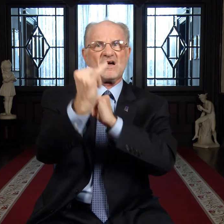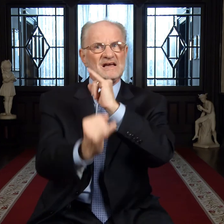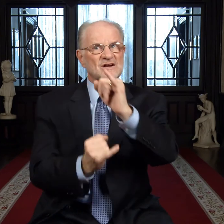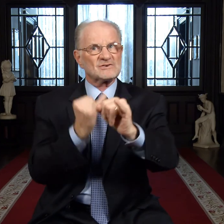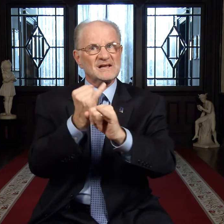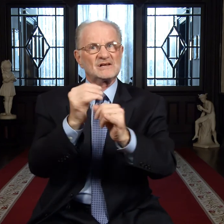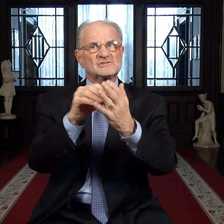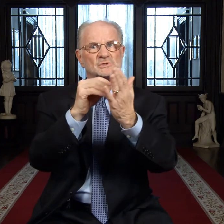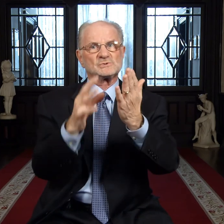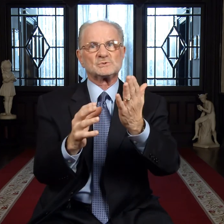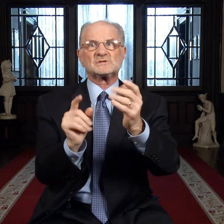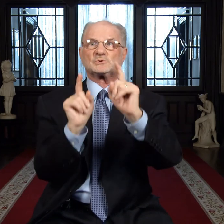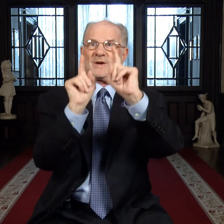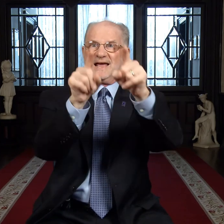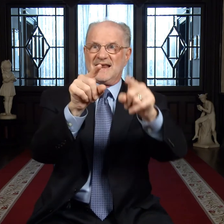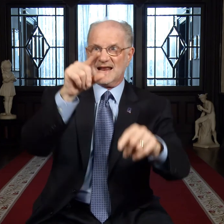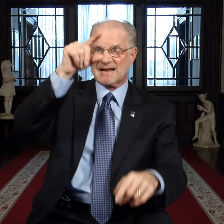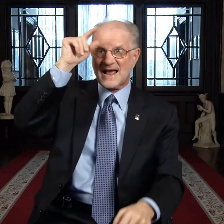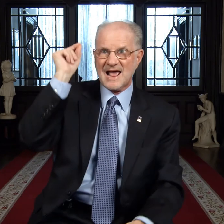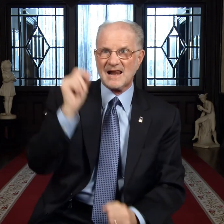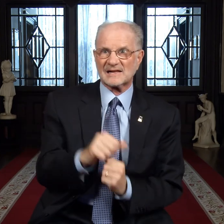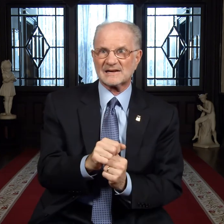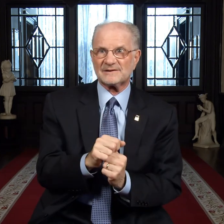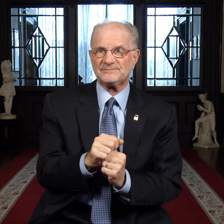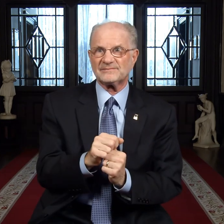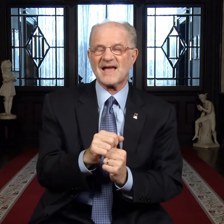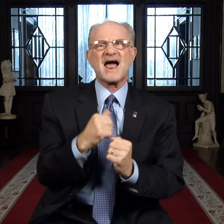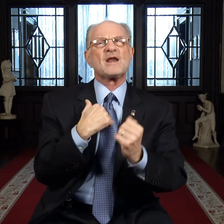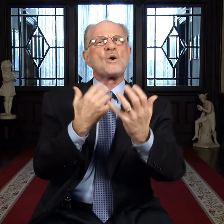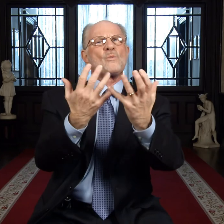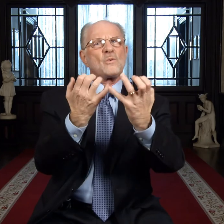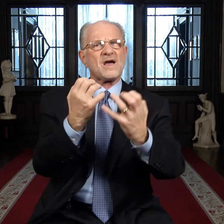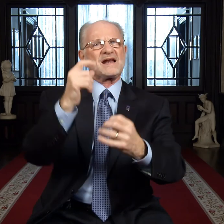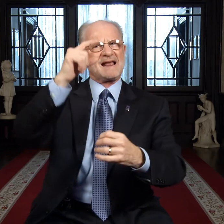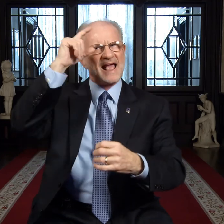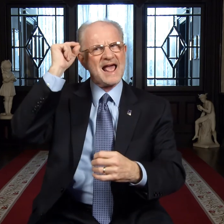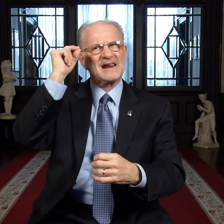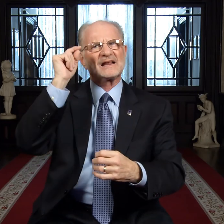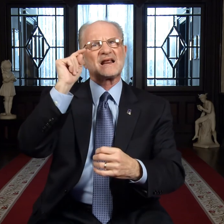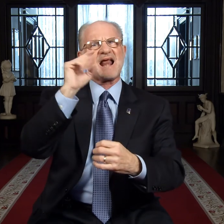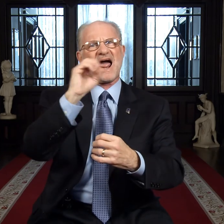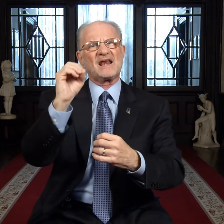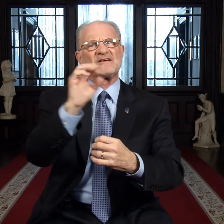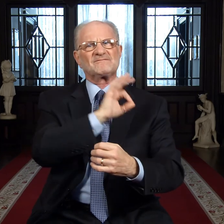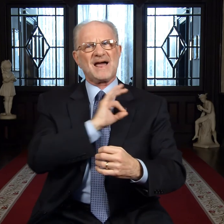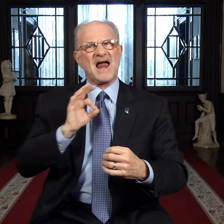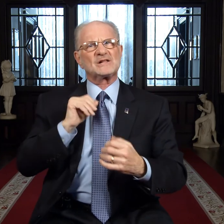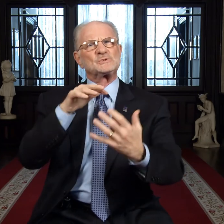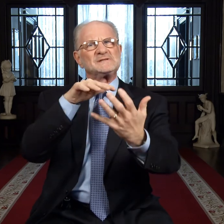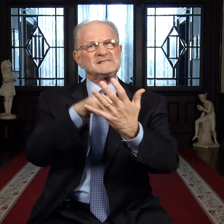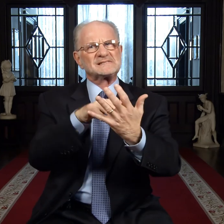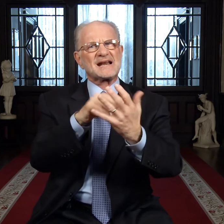We will be establishing methods for international students to attend Gallaudet. And we want Gallaudet students and faculty